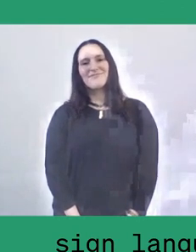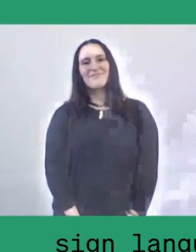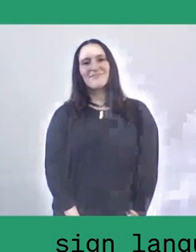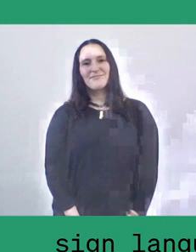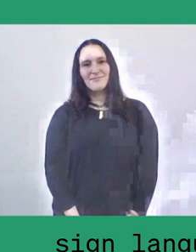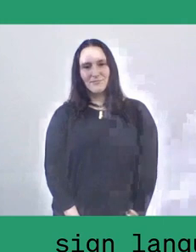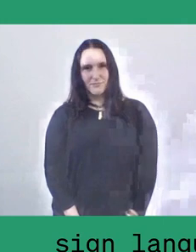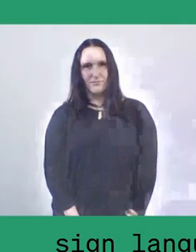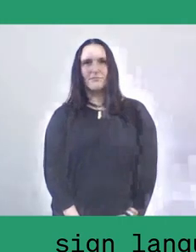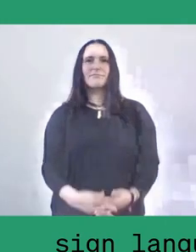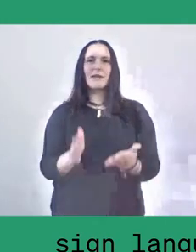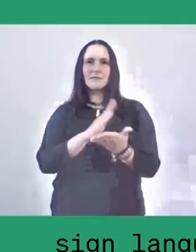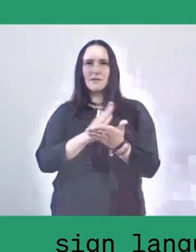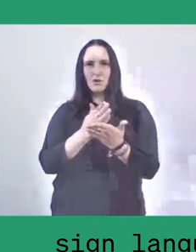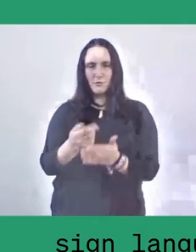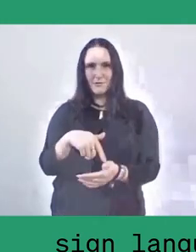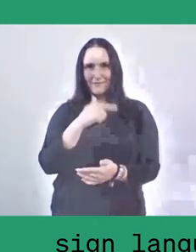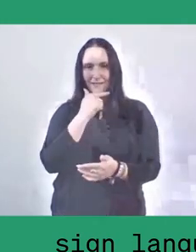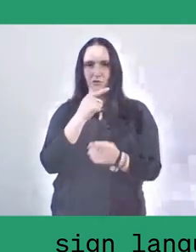So, Salassae has its own term